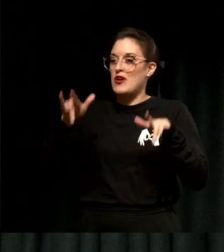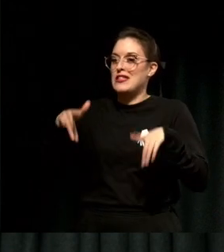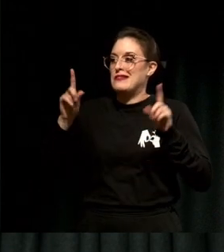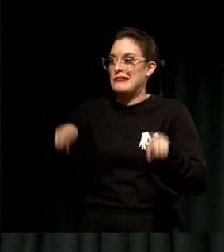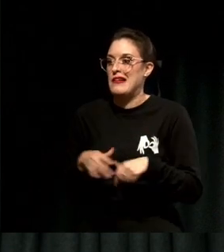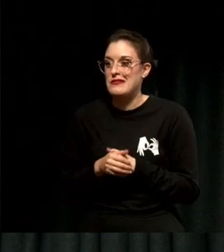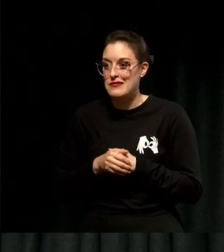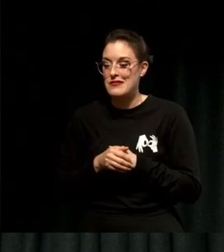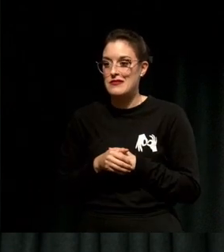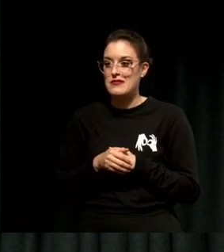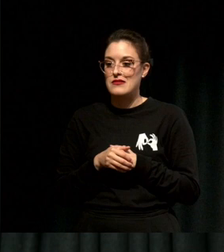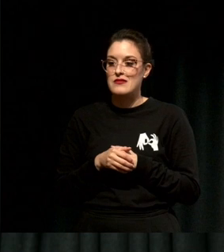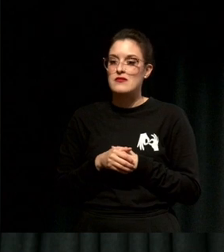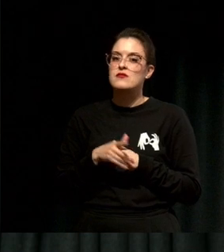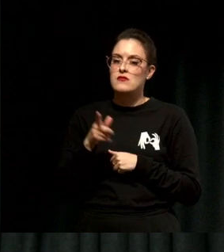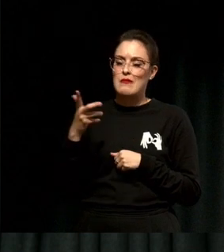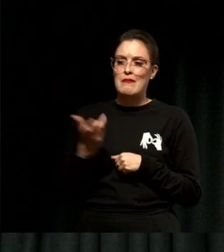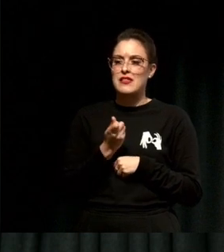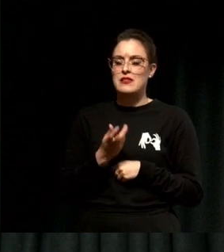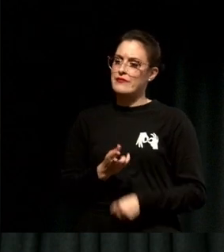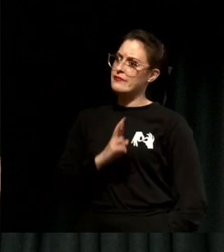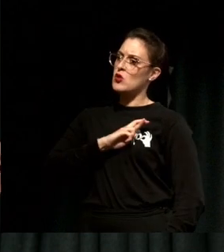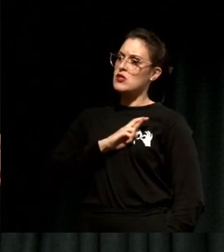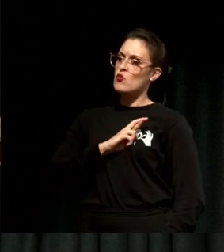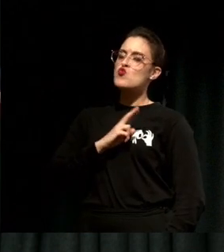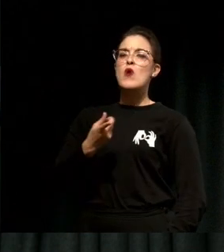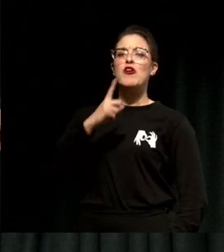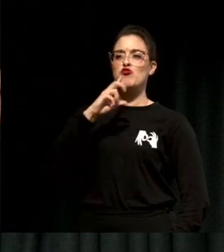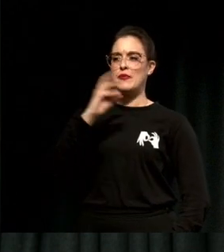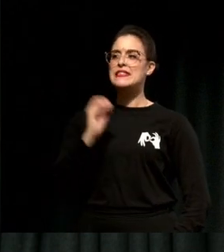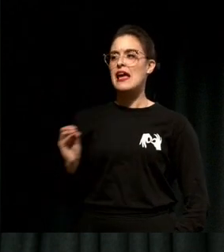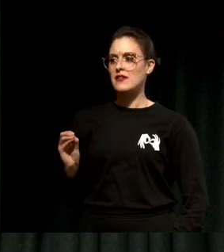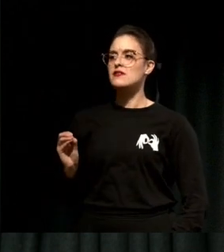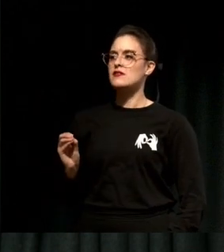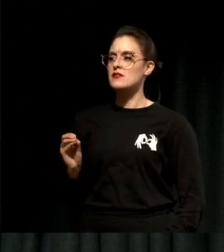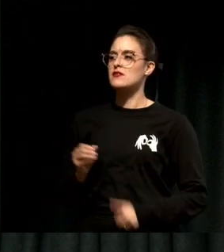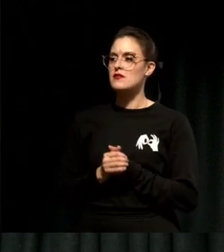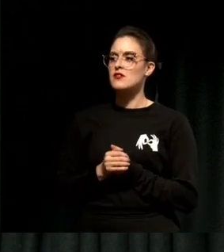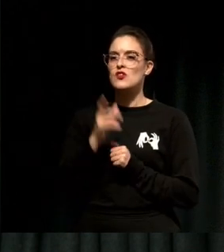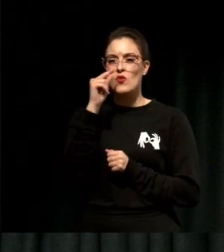Take 100% responsibility, go and be the resolution that you and the world are looking for, because